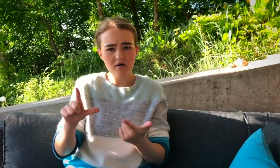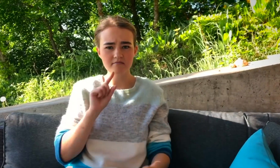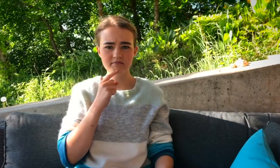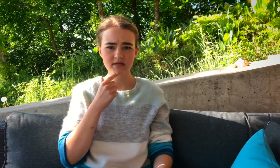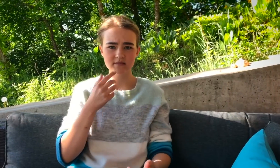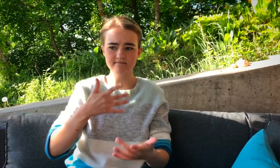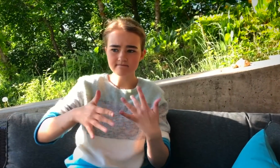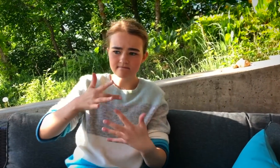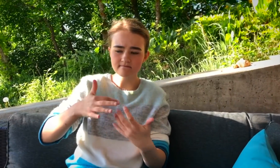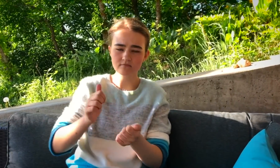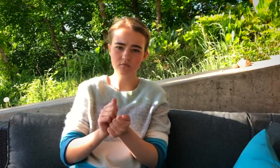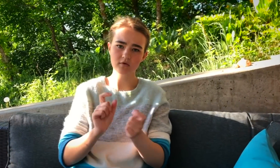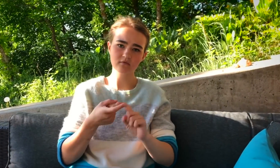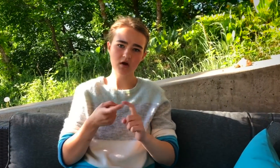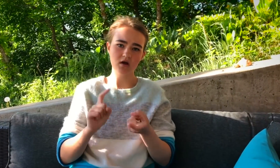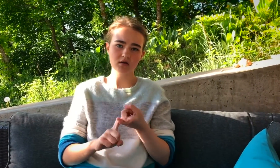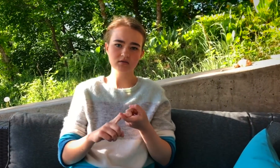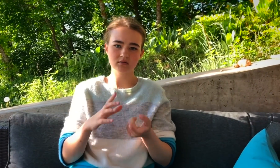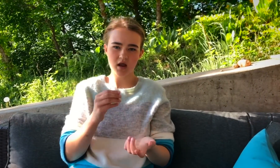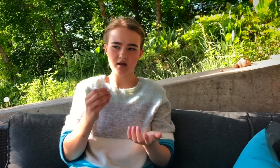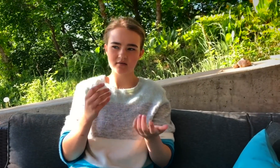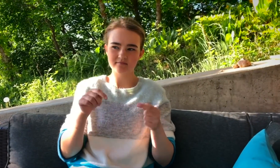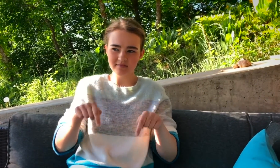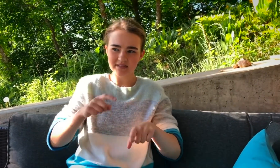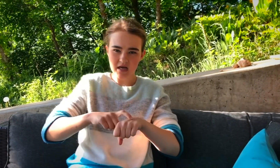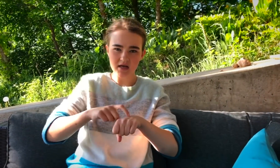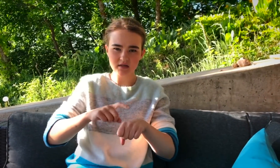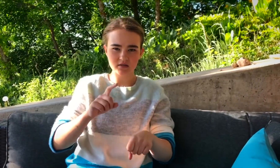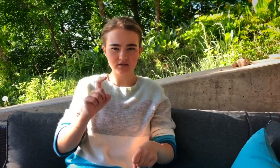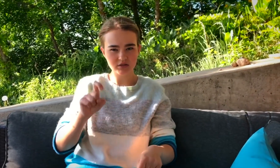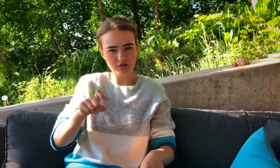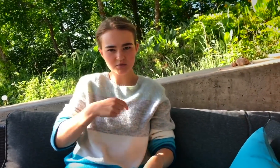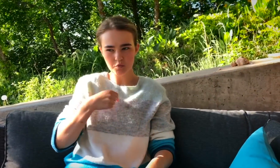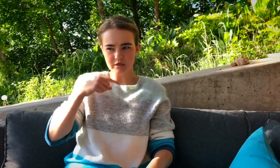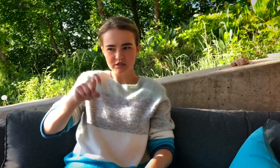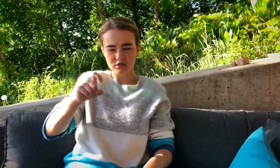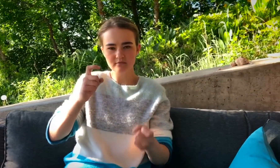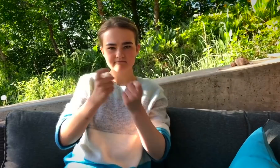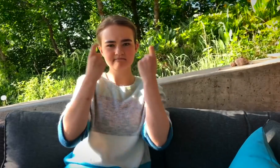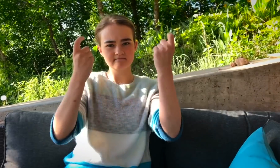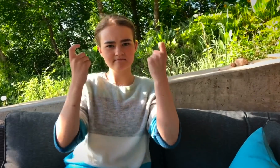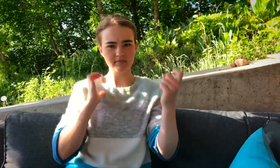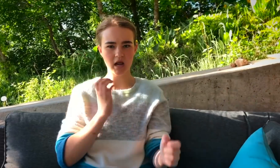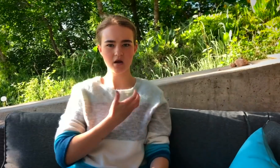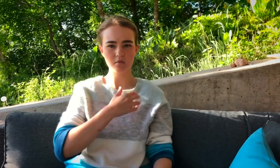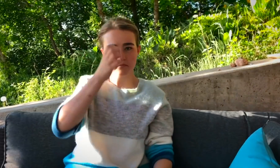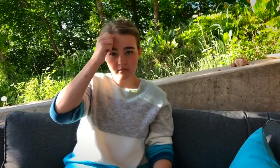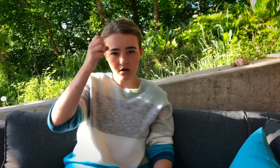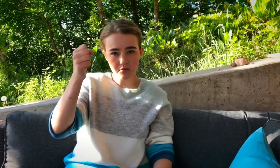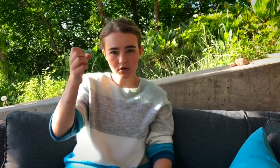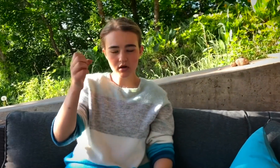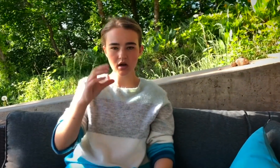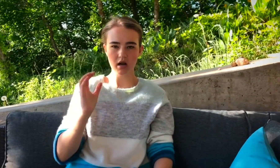WE'VE ALL MISSED BEING AROUND OUR FRIENDS. THIS IS THE TIME WE SHOULD BE CELEBRATING OUR MEMORIES AND OUR